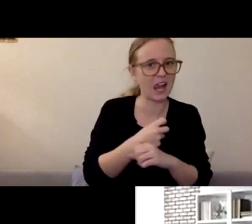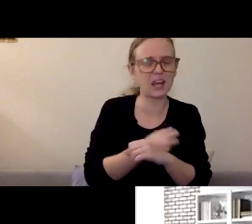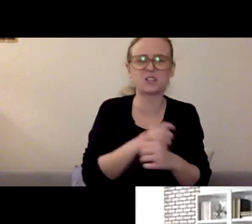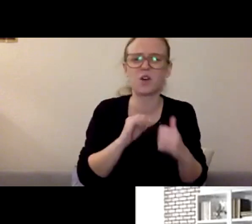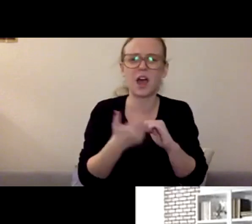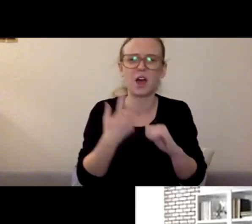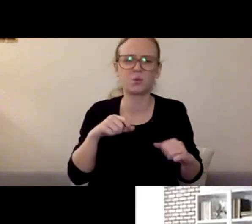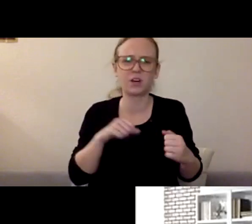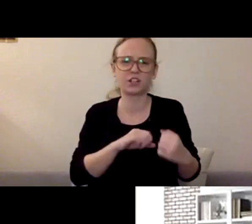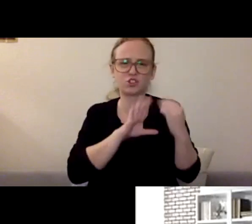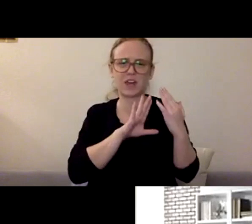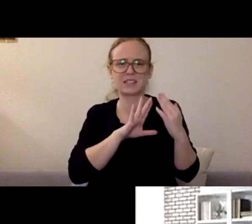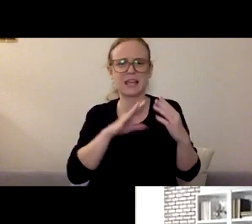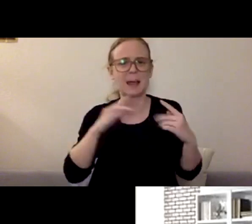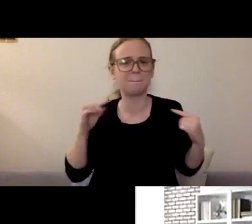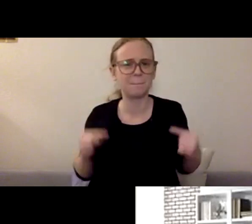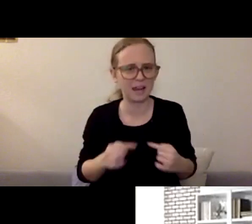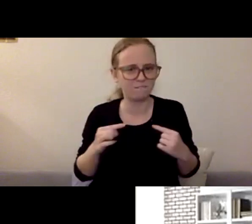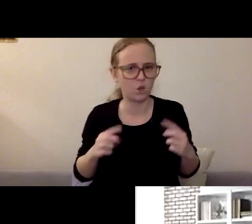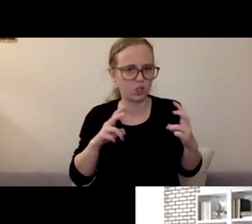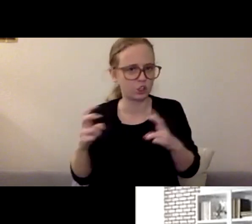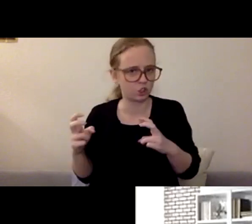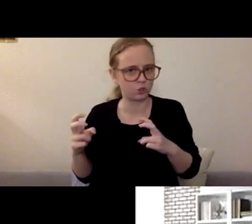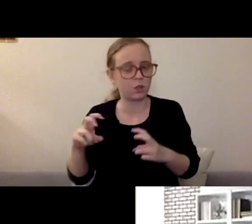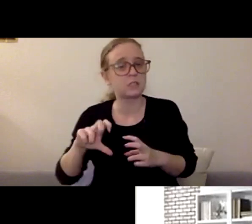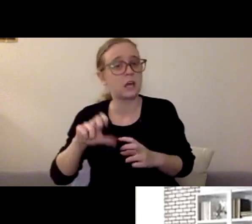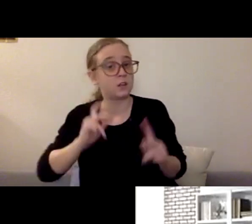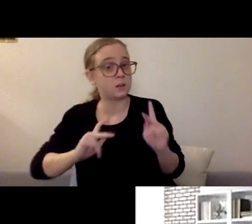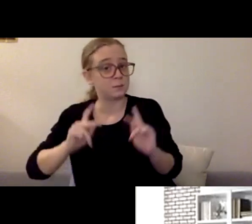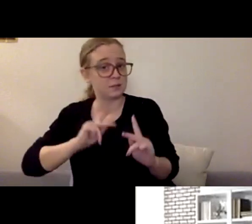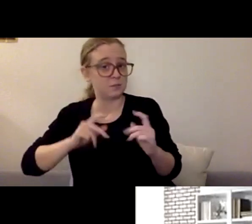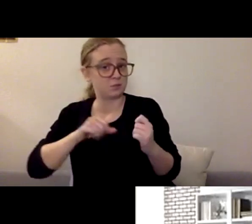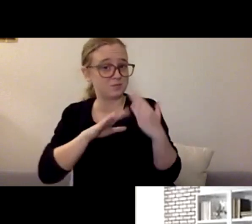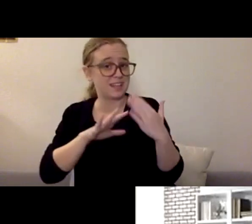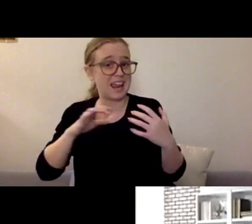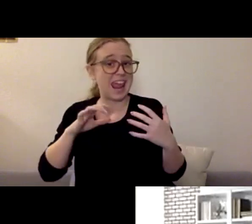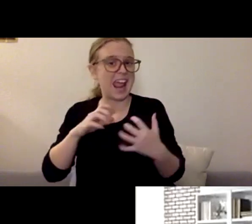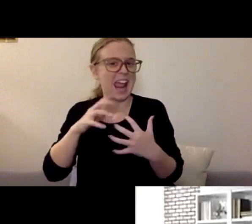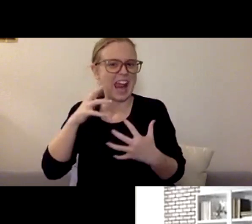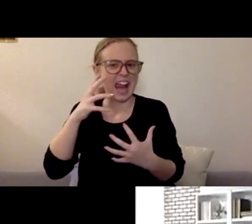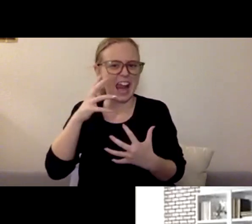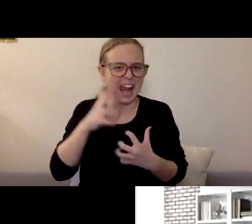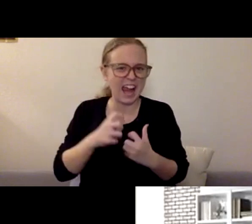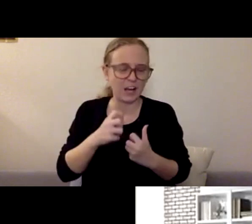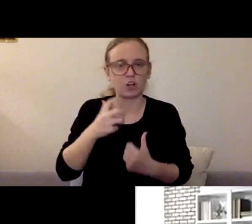And someone else mentioned that anger is an emotion that they're feeling much more now